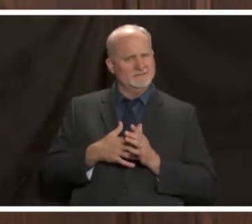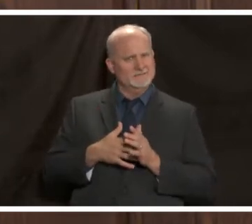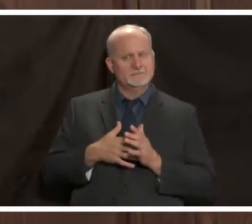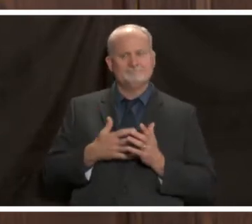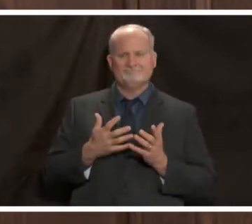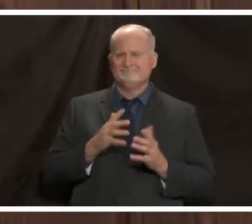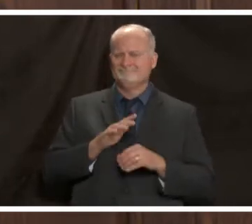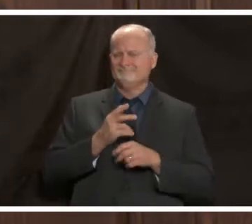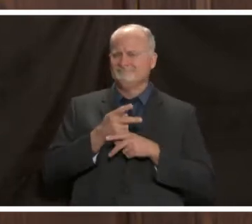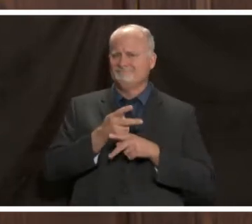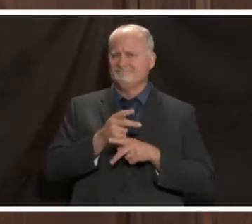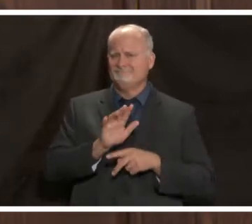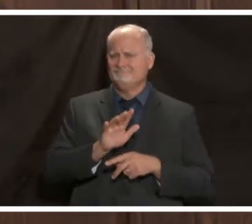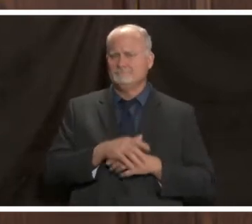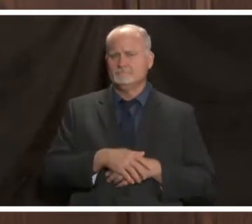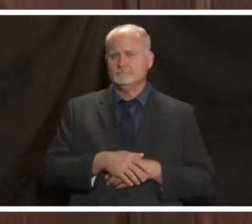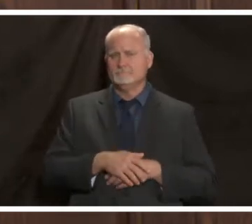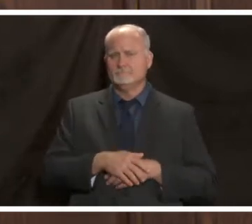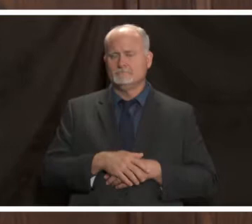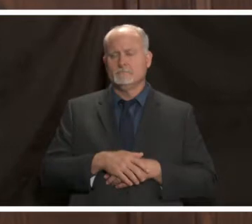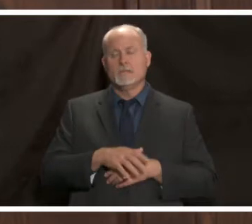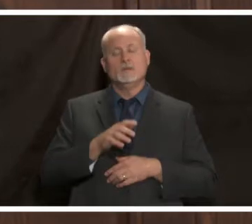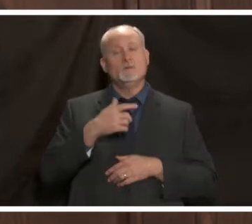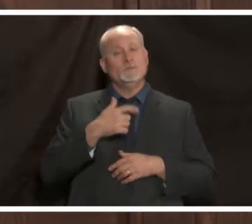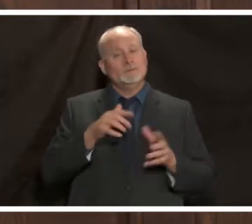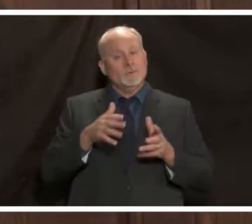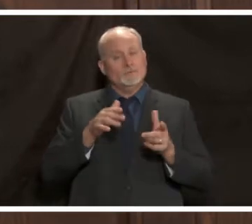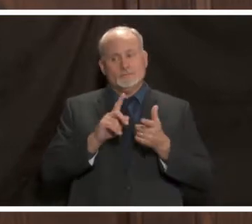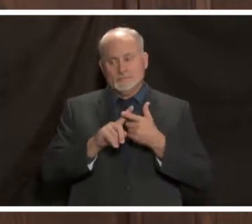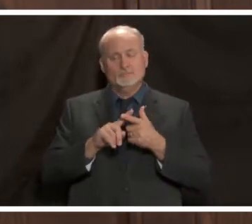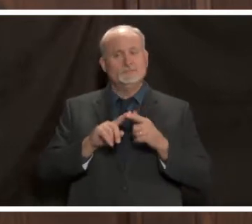we do encourage you to support our local businesses such as restaurants